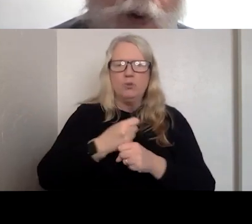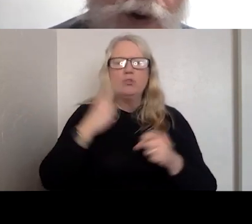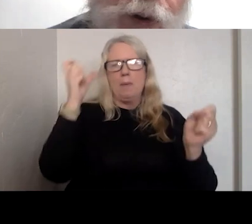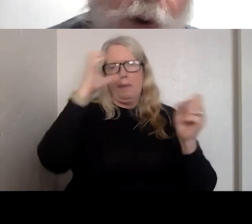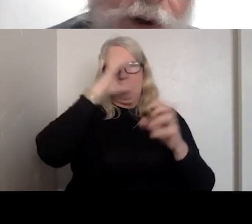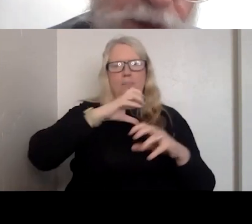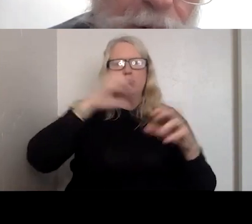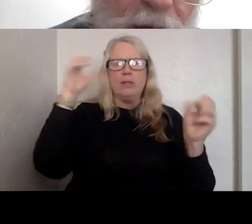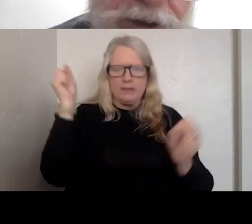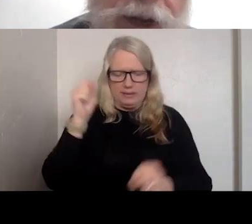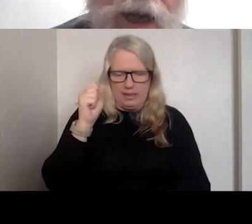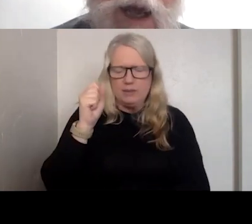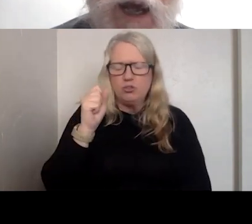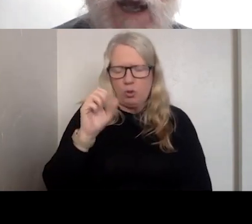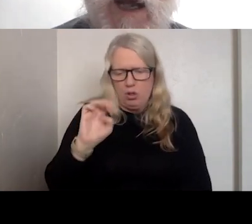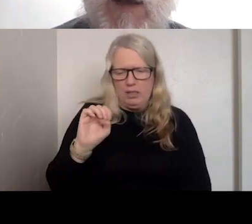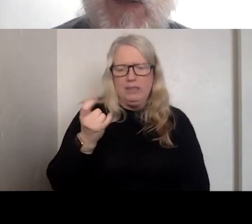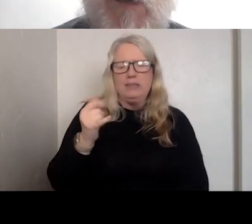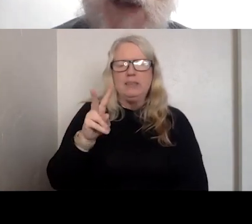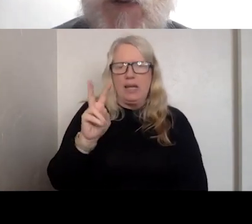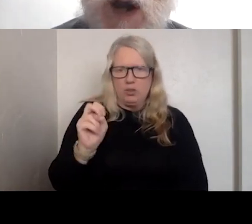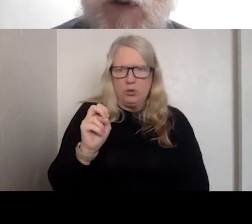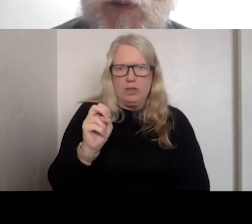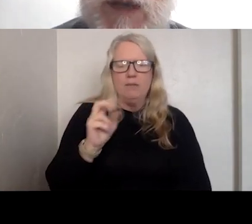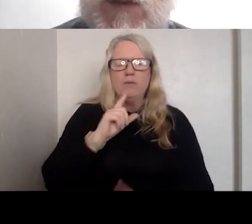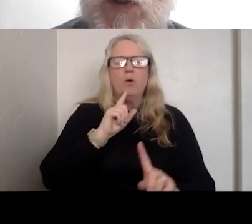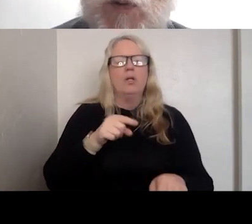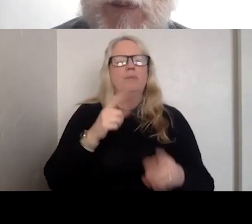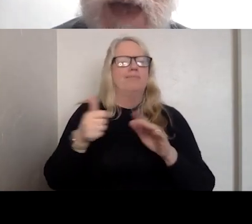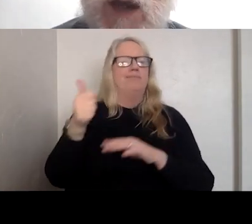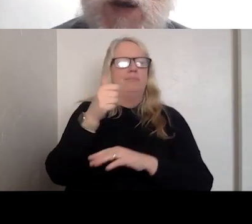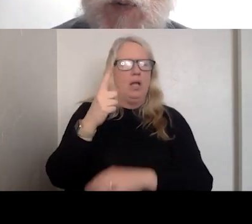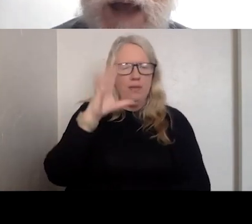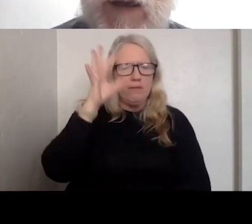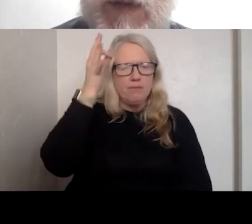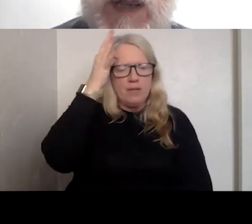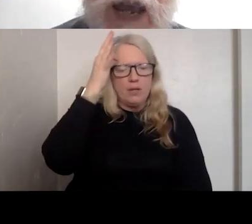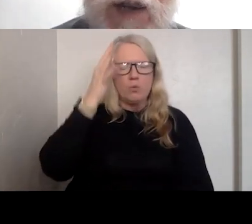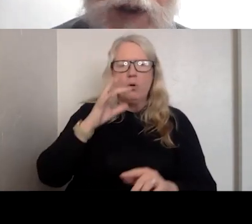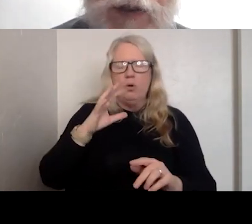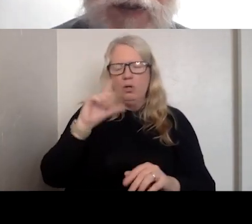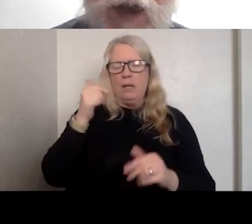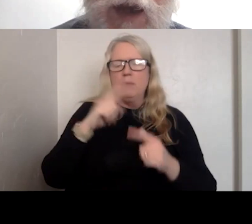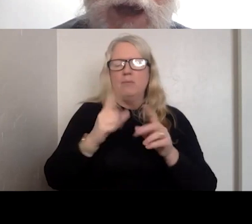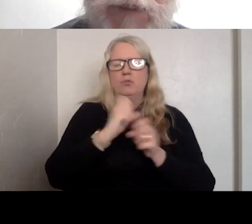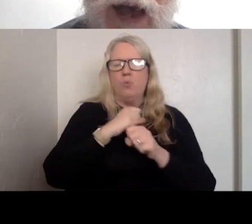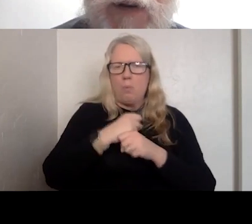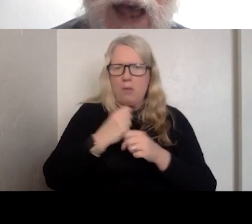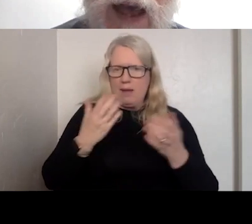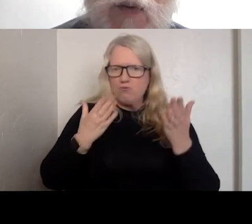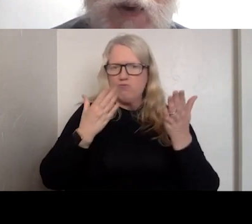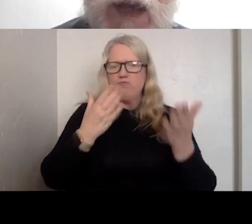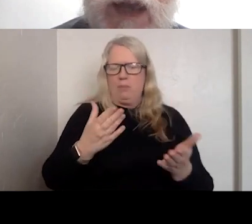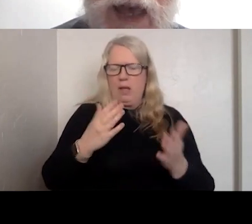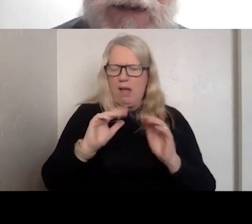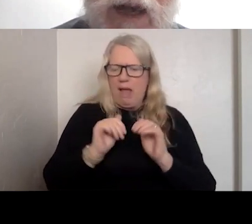ORDER CALLS UPON THE GOVERNMENT FOR MAKE RECOMMENDATIONS ON HOW WE CAN